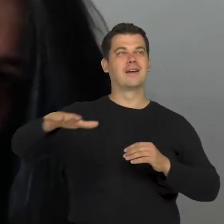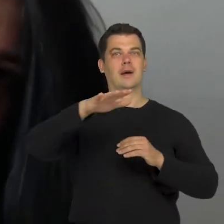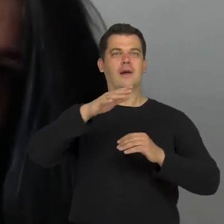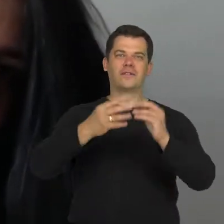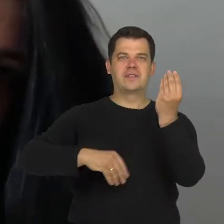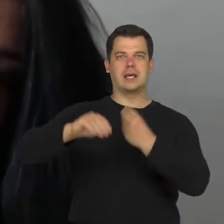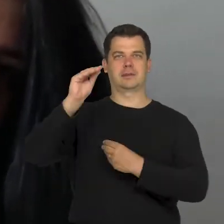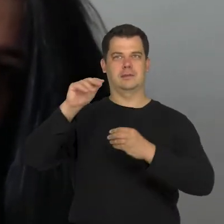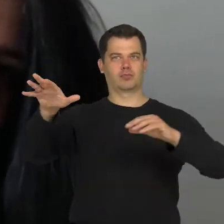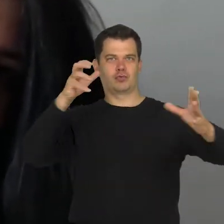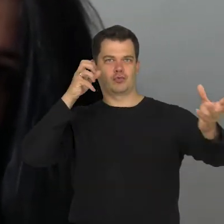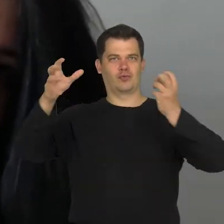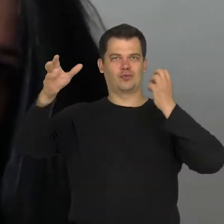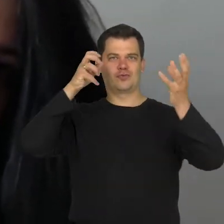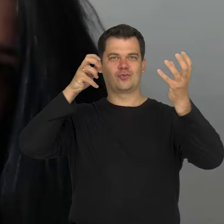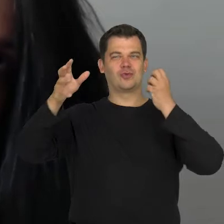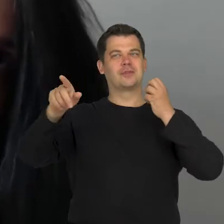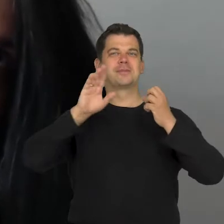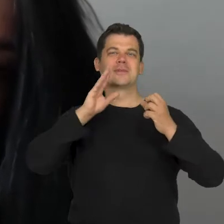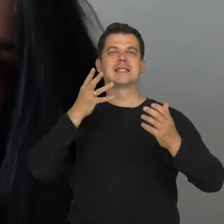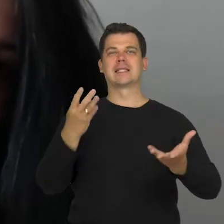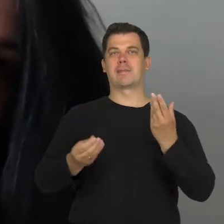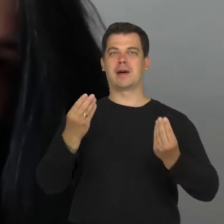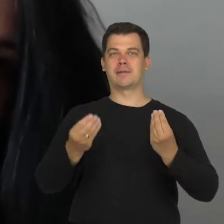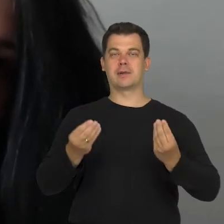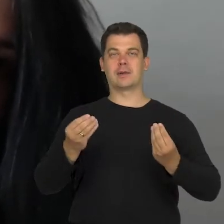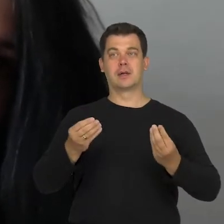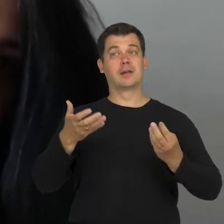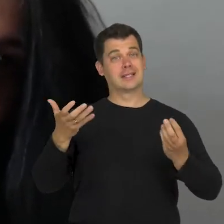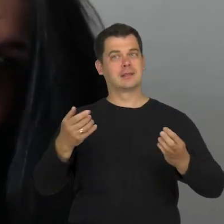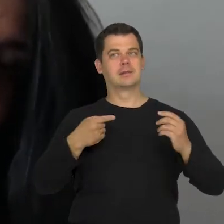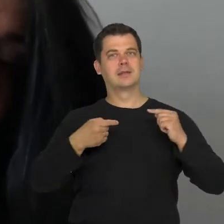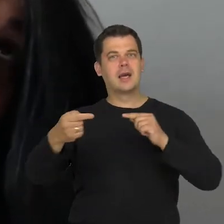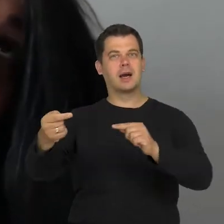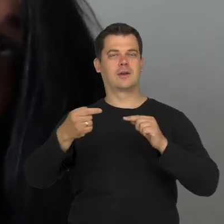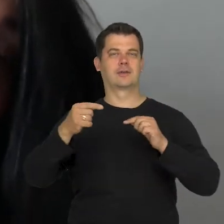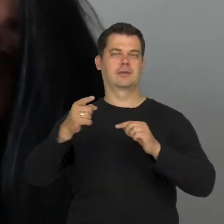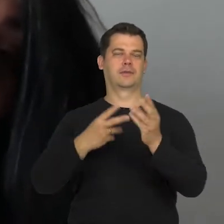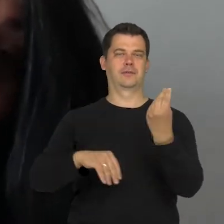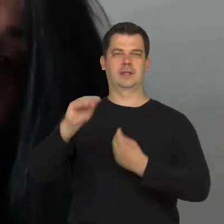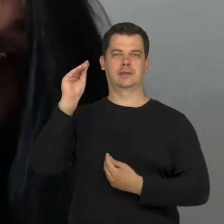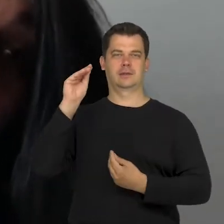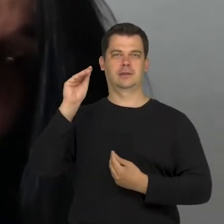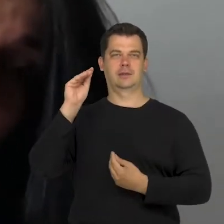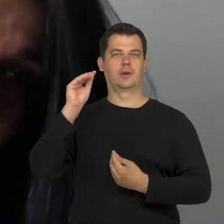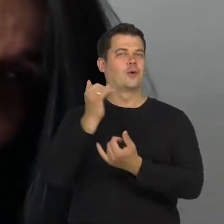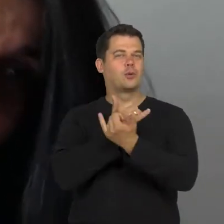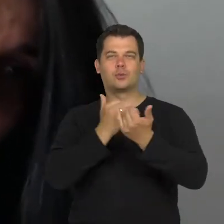in order to engage into a dialog with a greater number of these images.